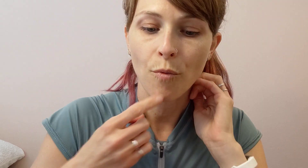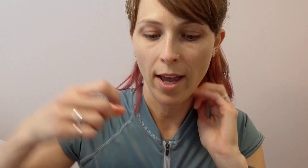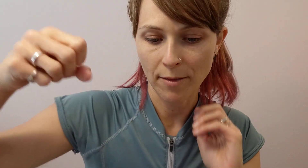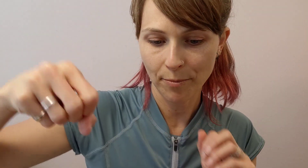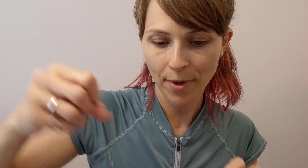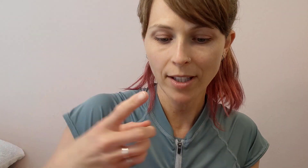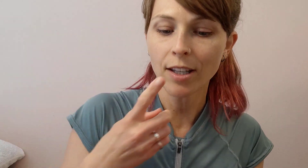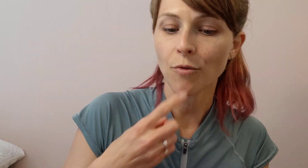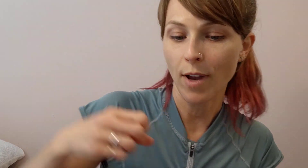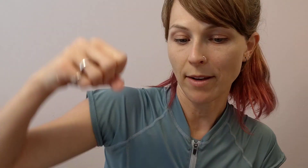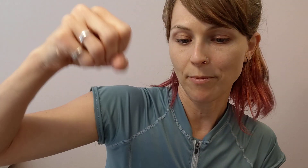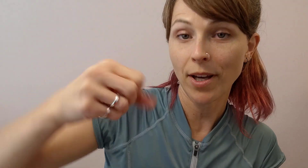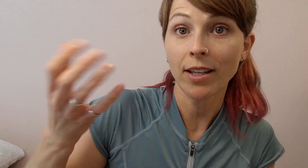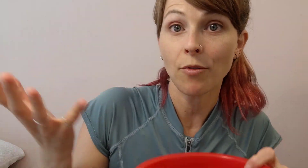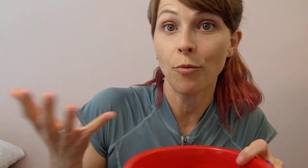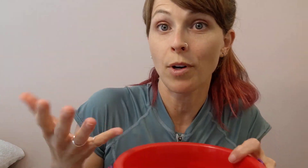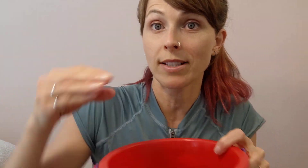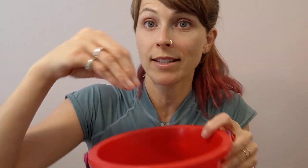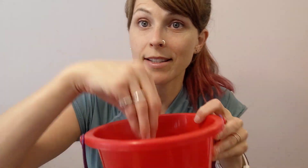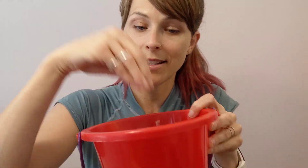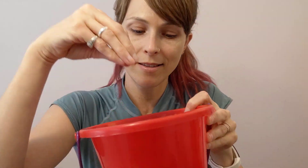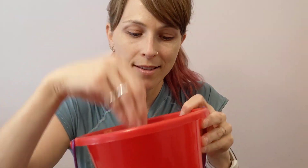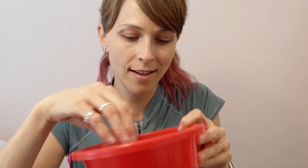Red bucket, red bucket, what's inside?